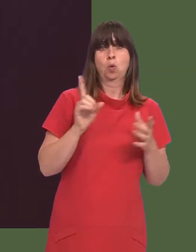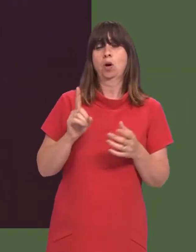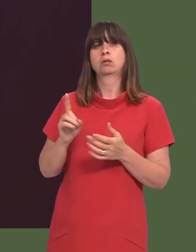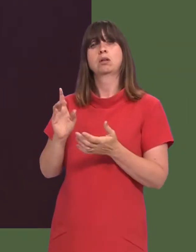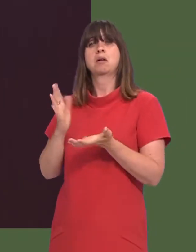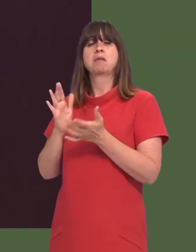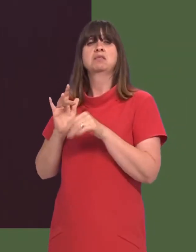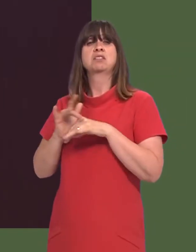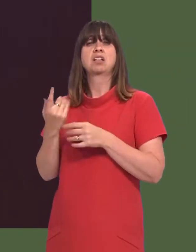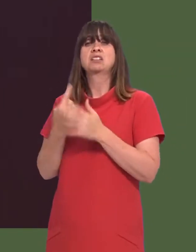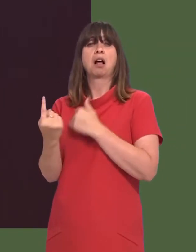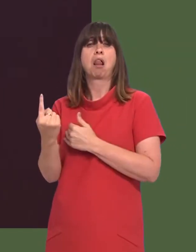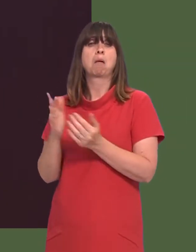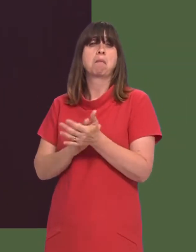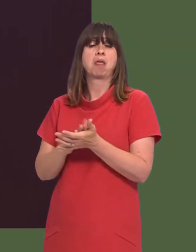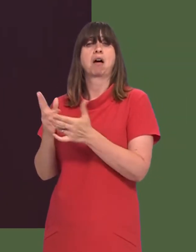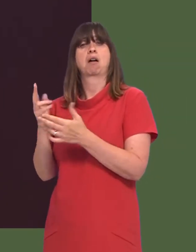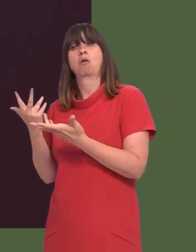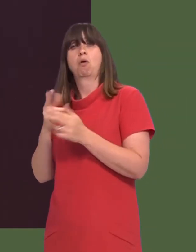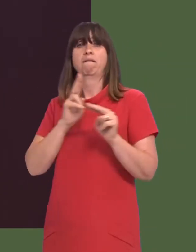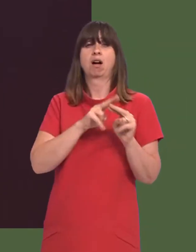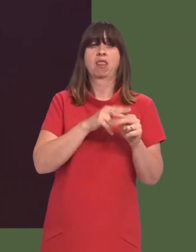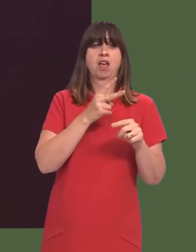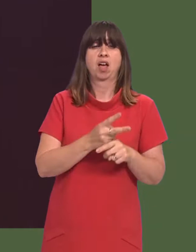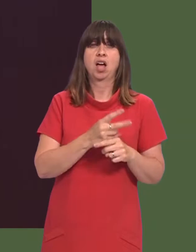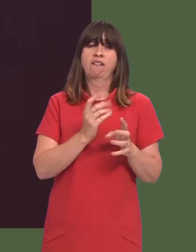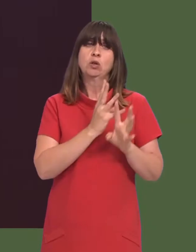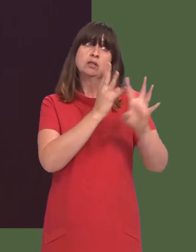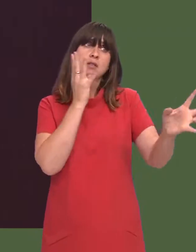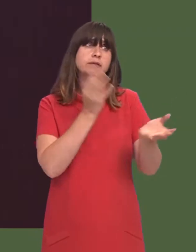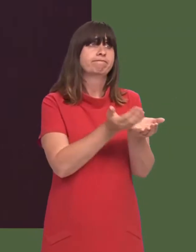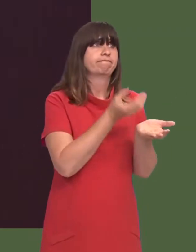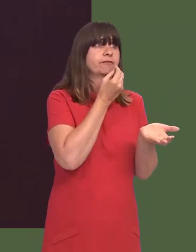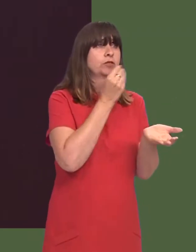Vikki Howells: ëlone parents and their children are notably more likely to use foodbanks,